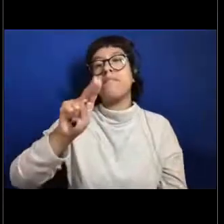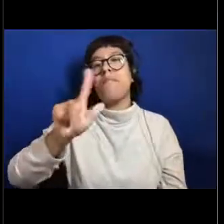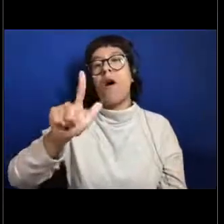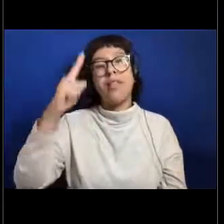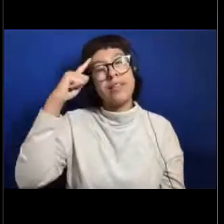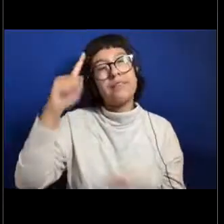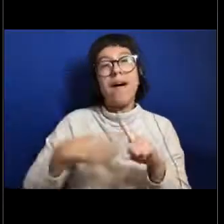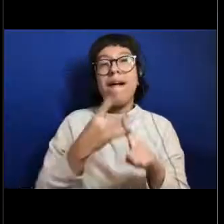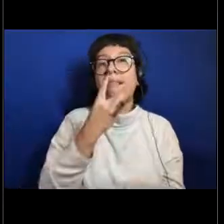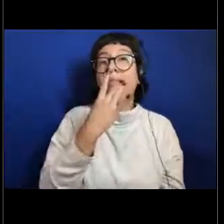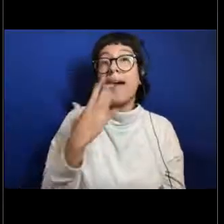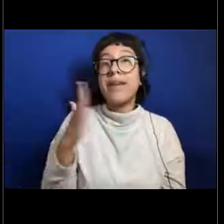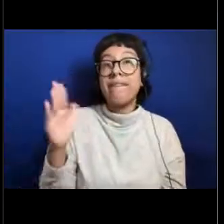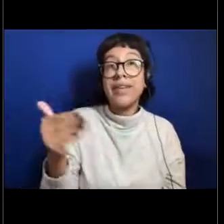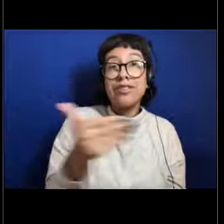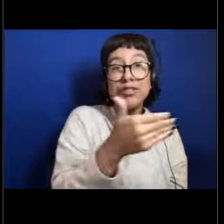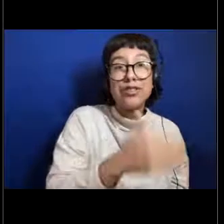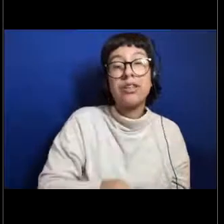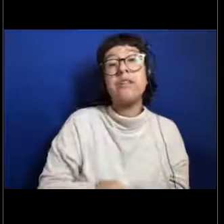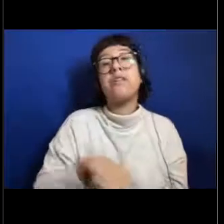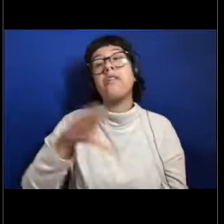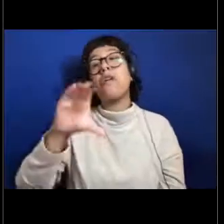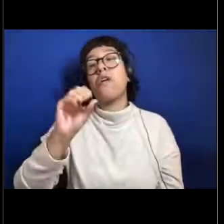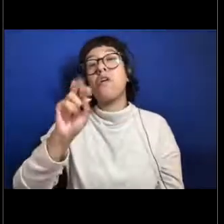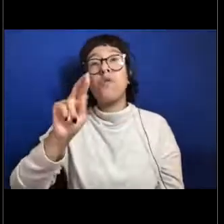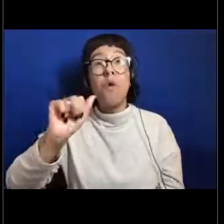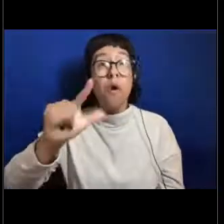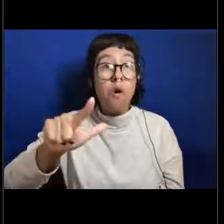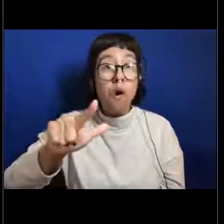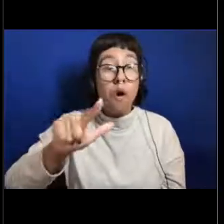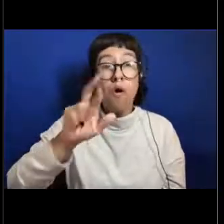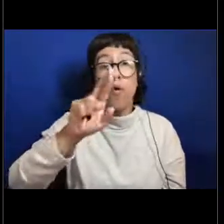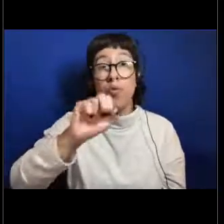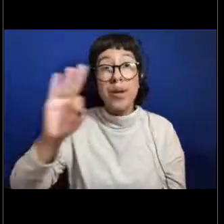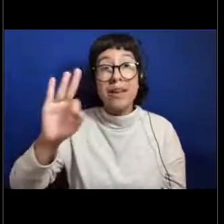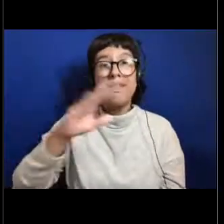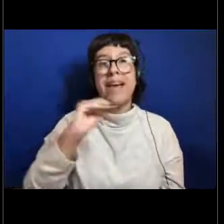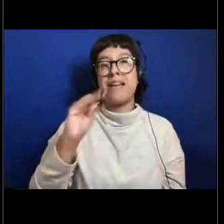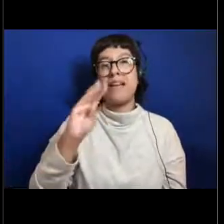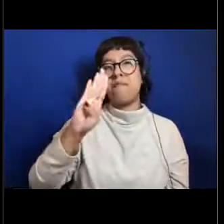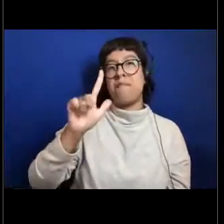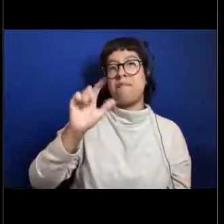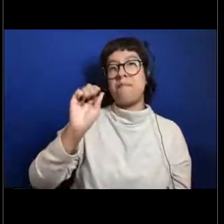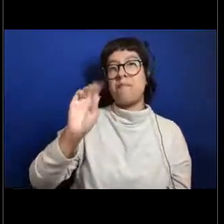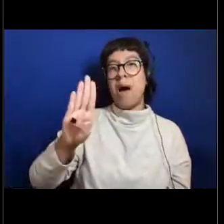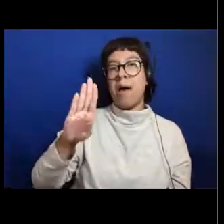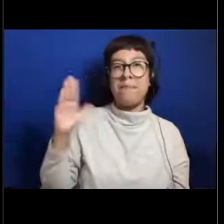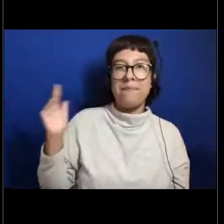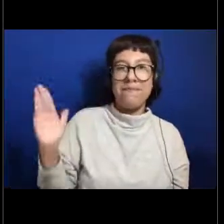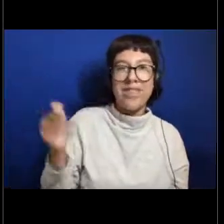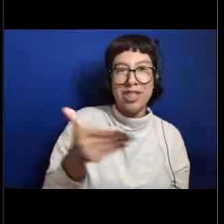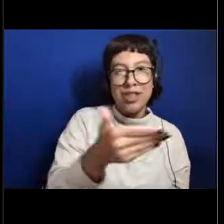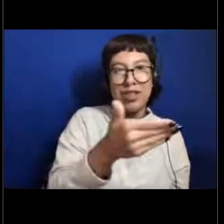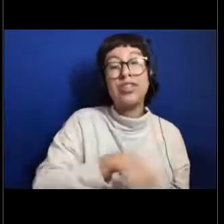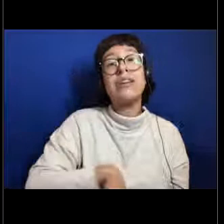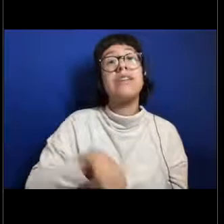Amanda thinks of the coral reef and the blobfish and I have to say the blobfish is such a cool animal. Alison is saying giant squid.